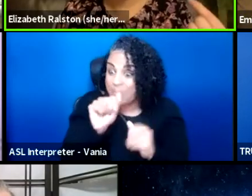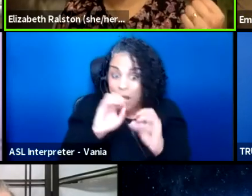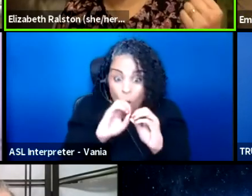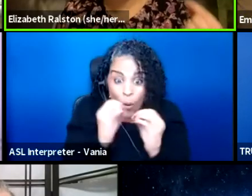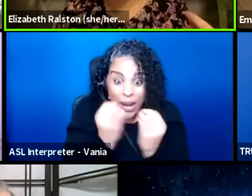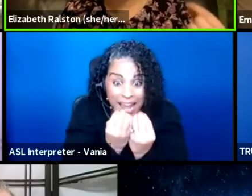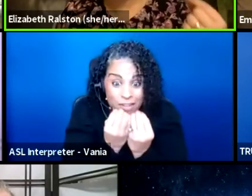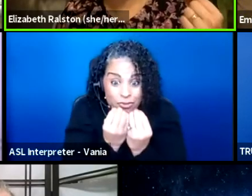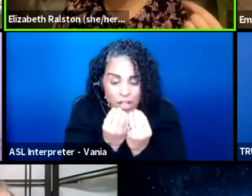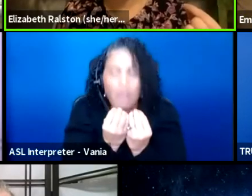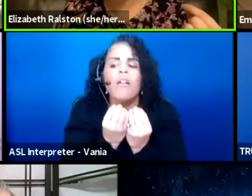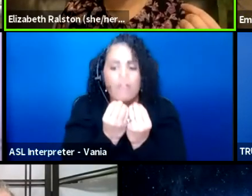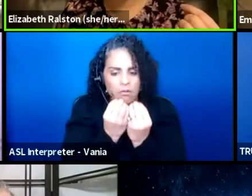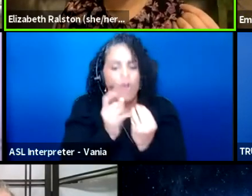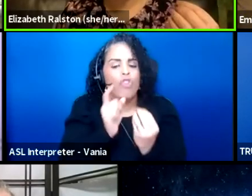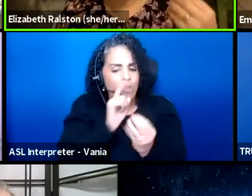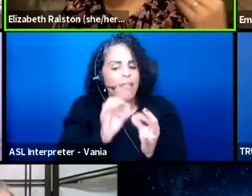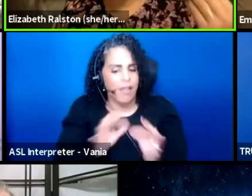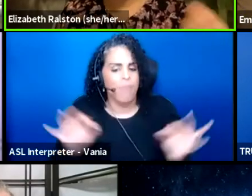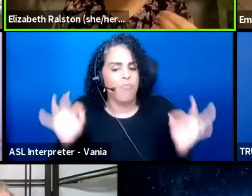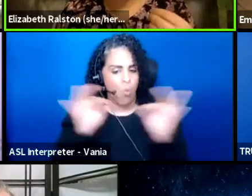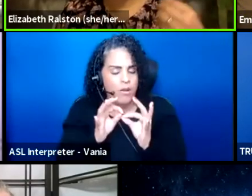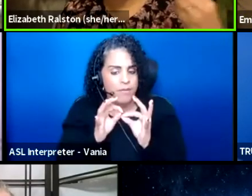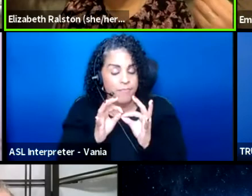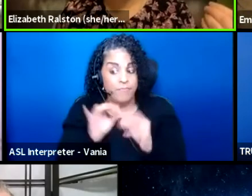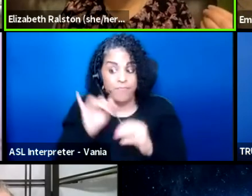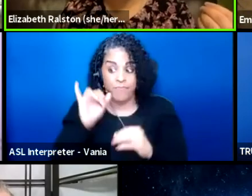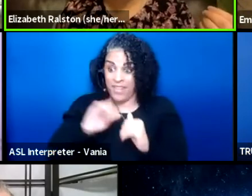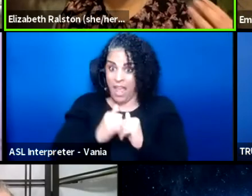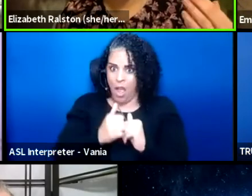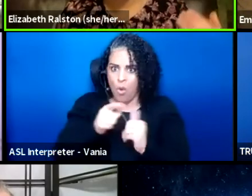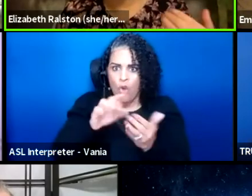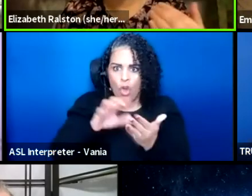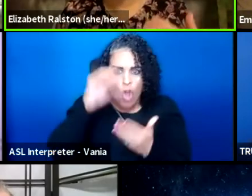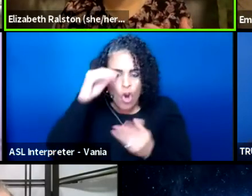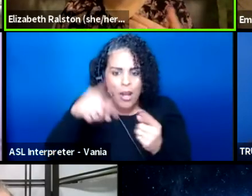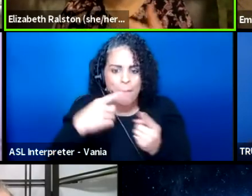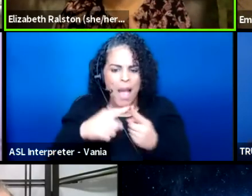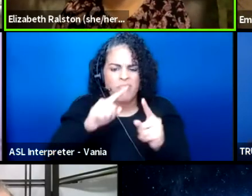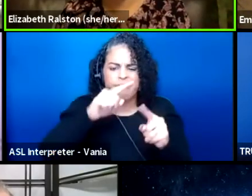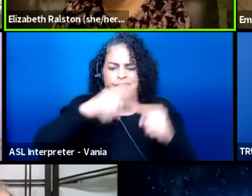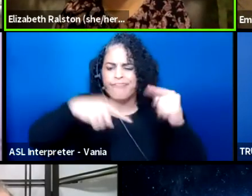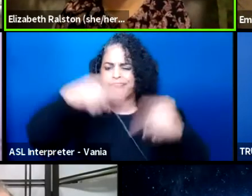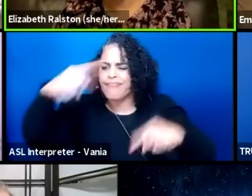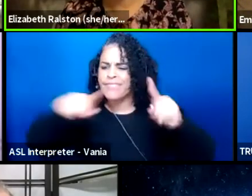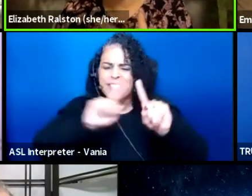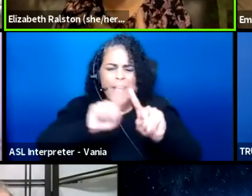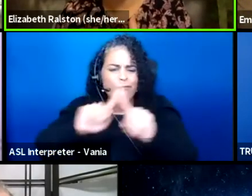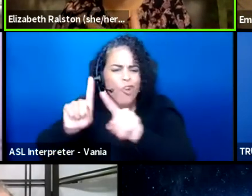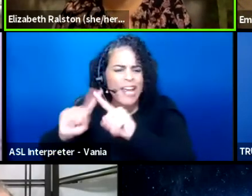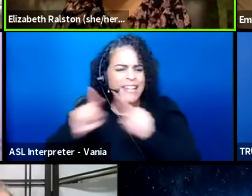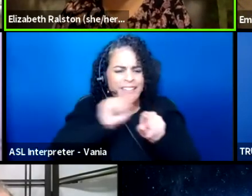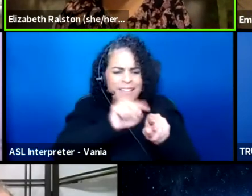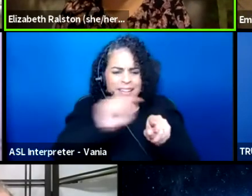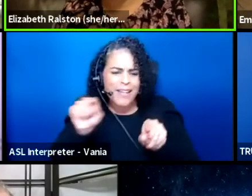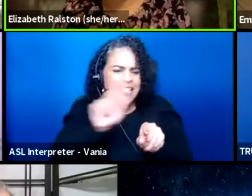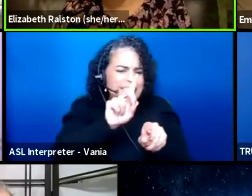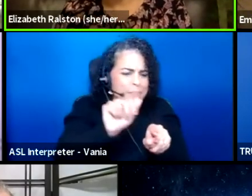would be really important, because that's how you learn about the different abilities and what people might need.